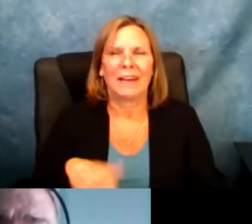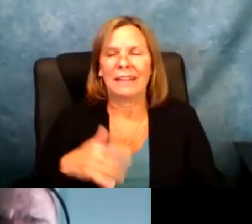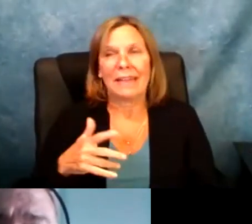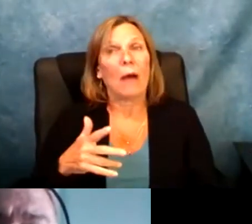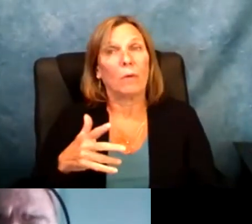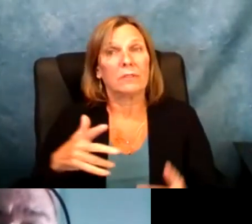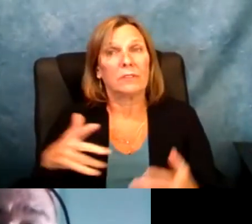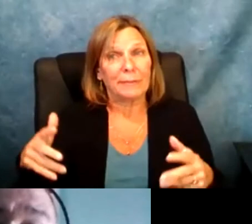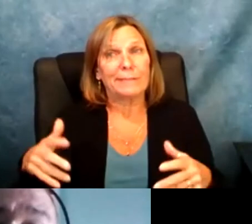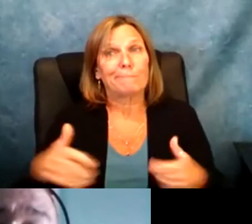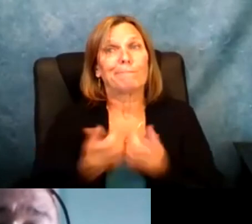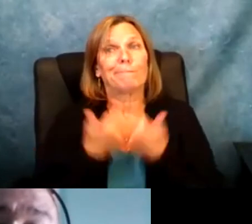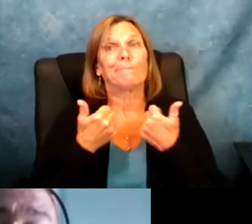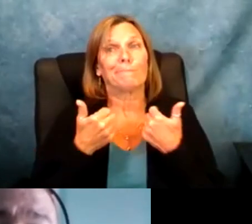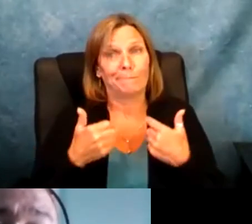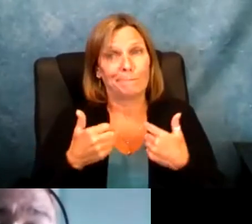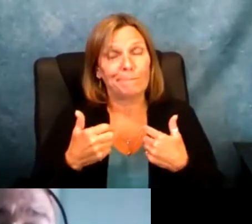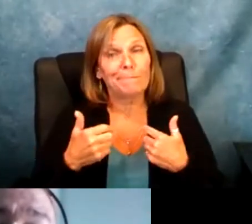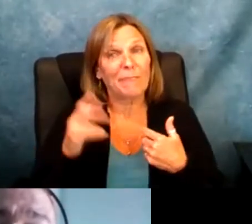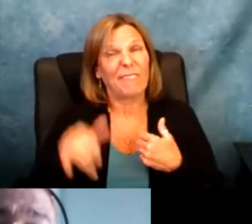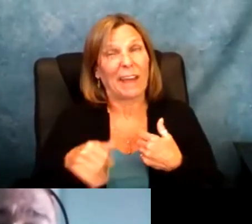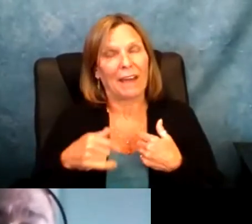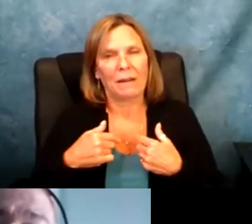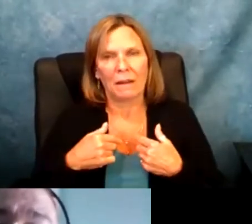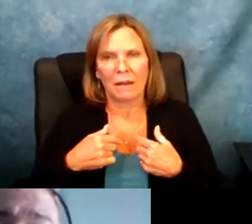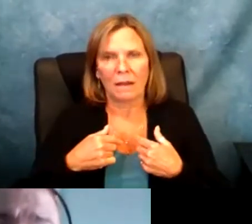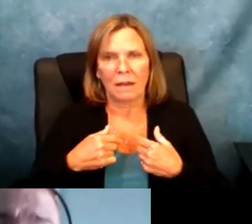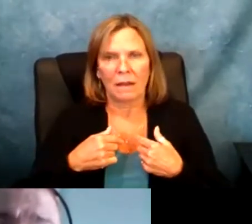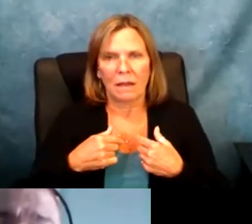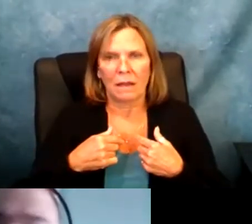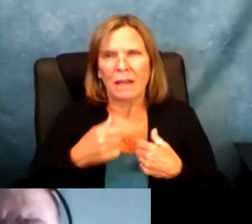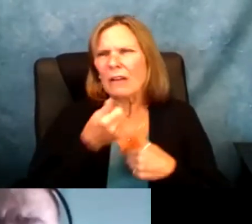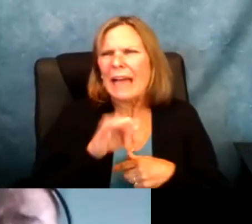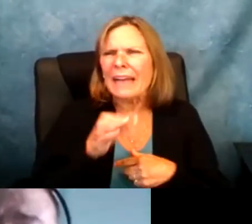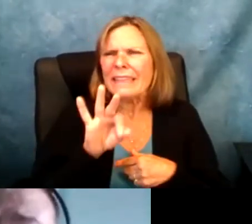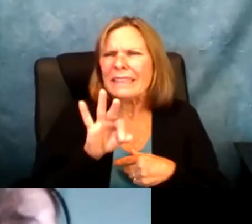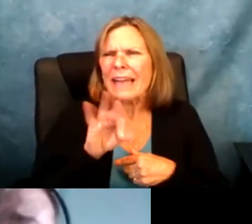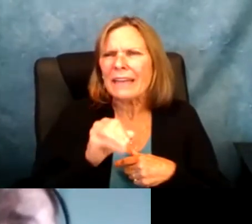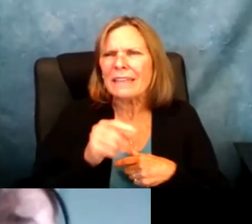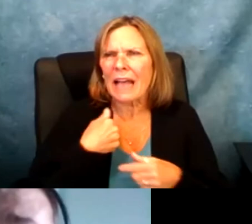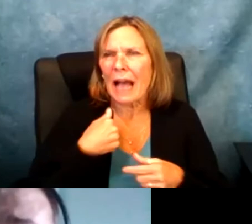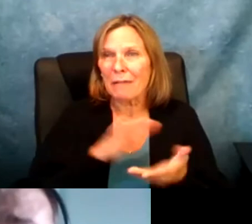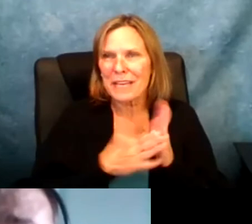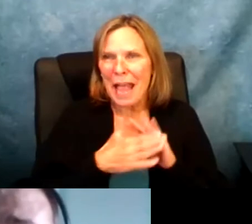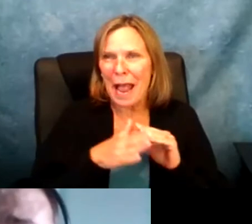and not looking at me as an individual. That was really the biggest issues I had.